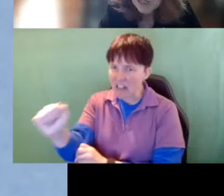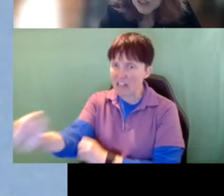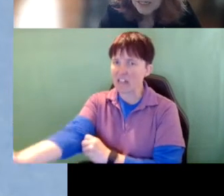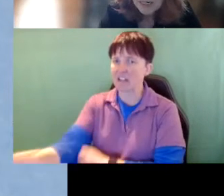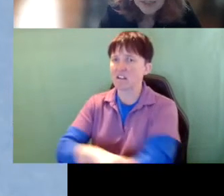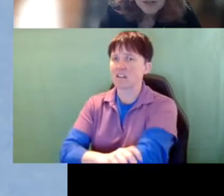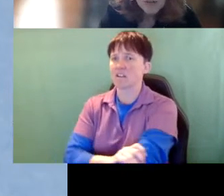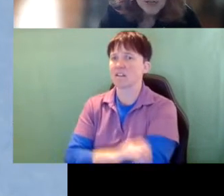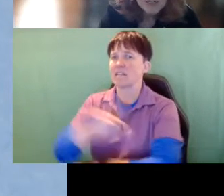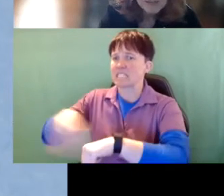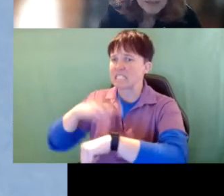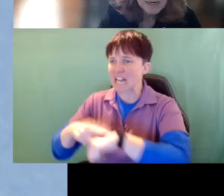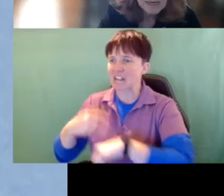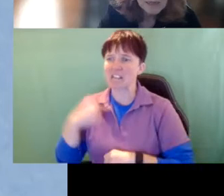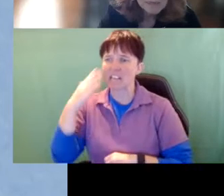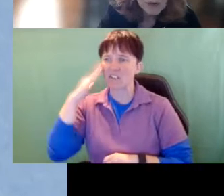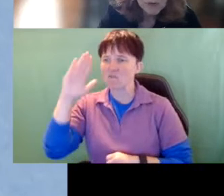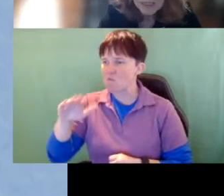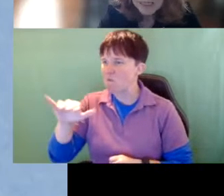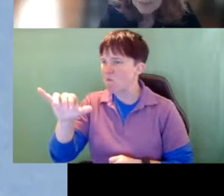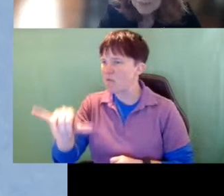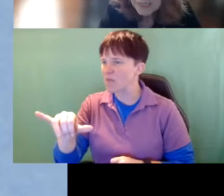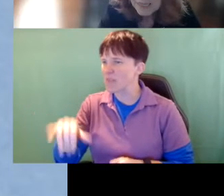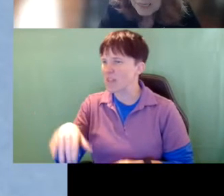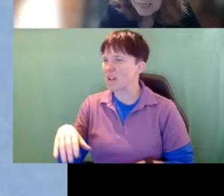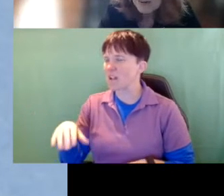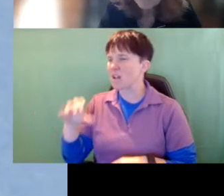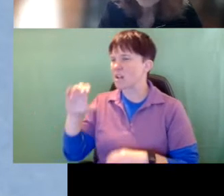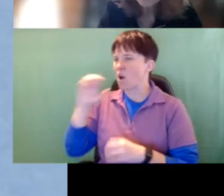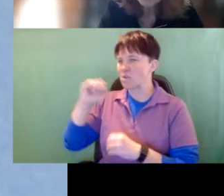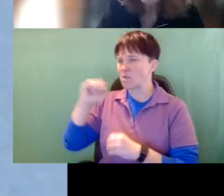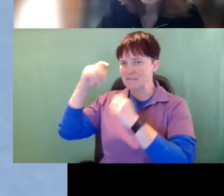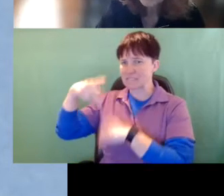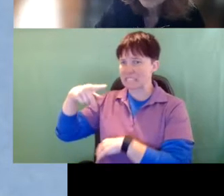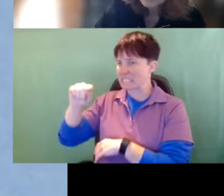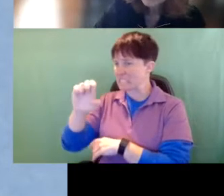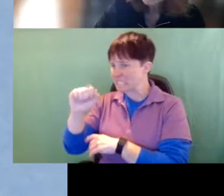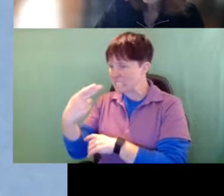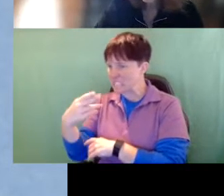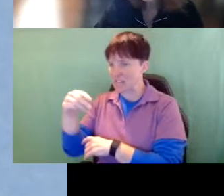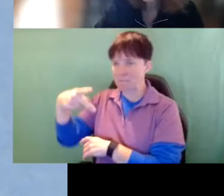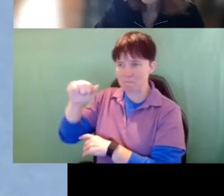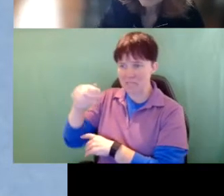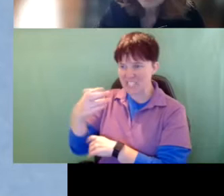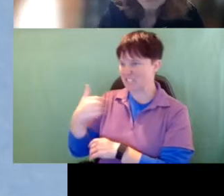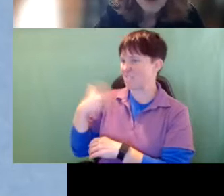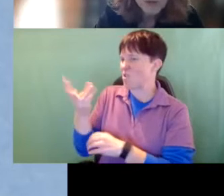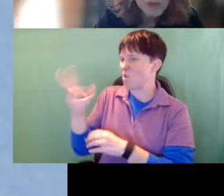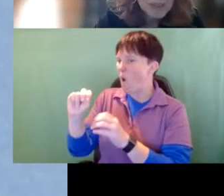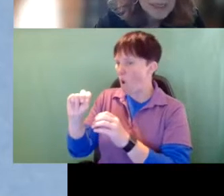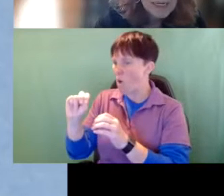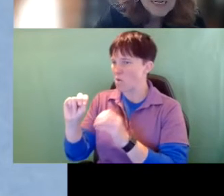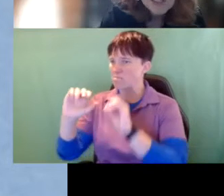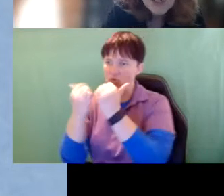I know that OTs and PTs have their own professional associations that they work with